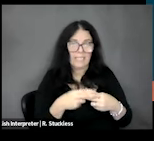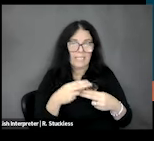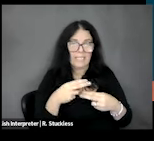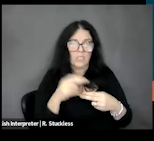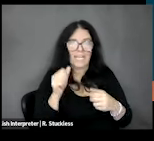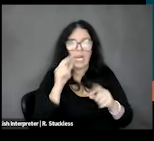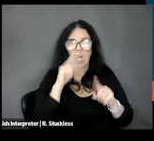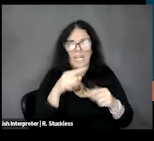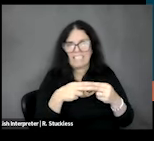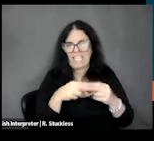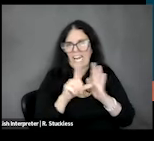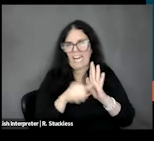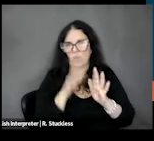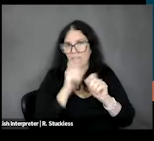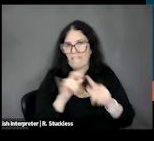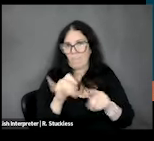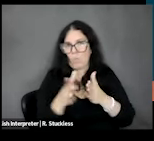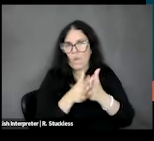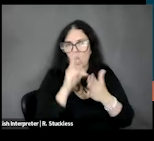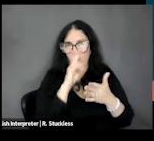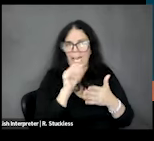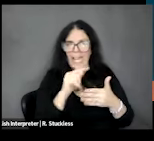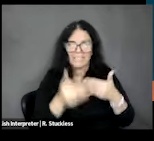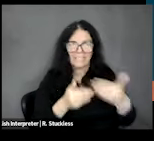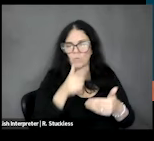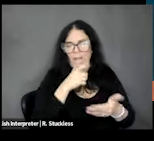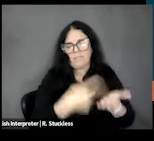at these slides afterwards if you're interested in kind of the steps for this study, but the very last